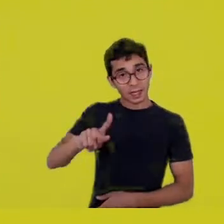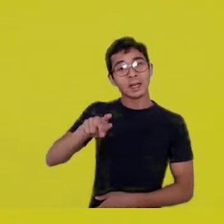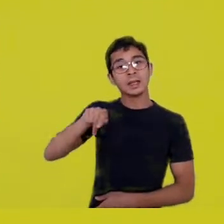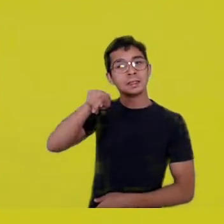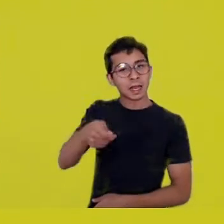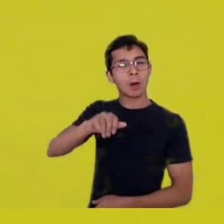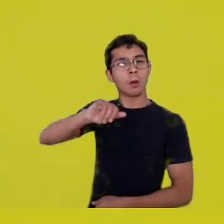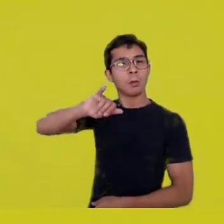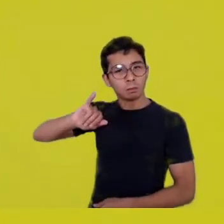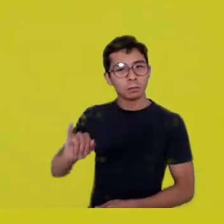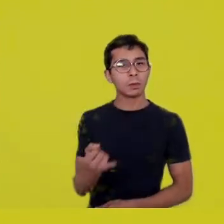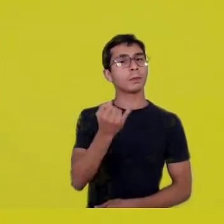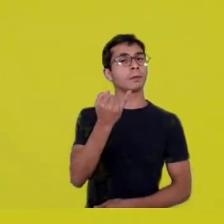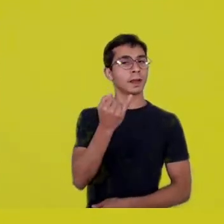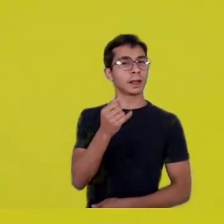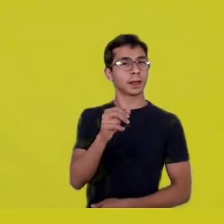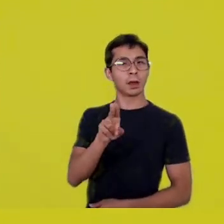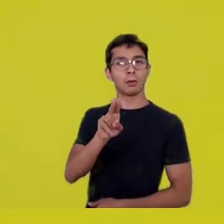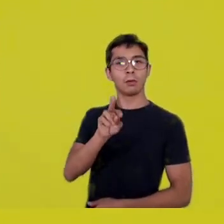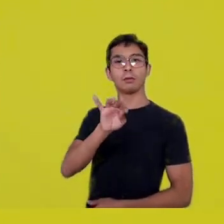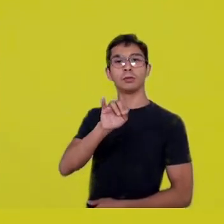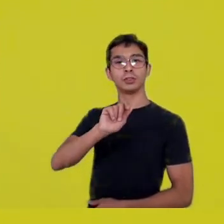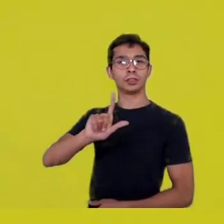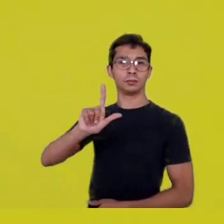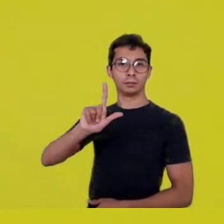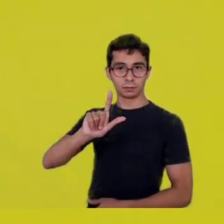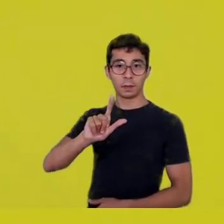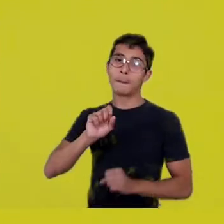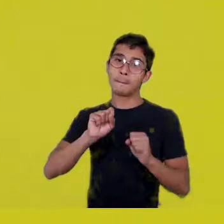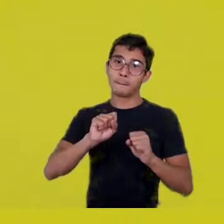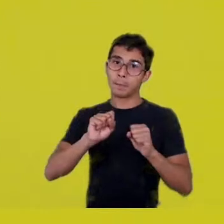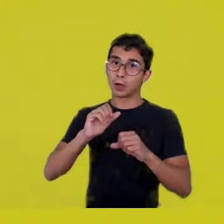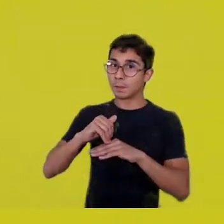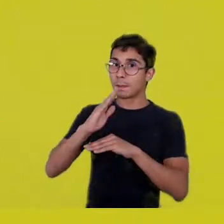They can get even a bonus on their retirement plan.